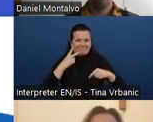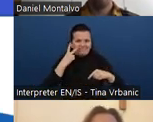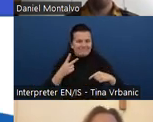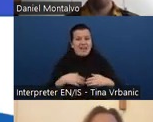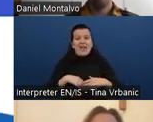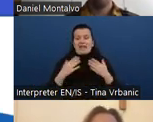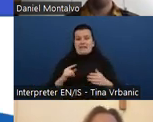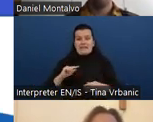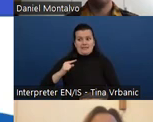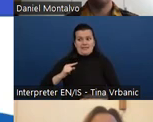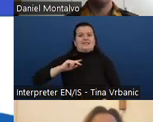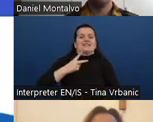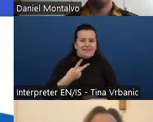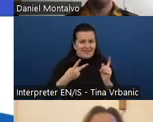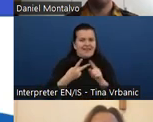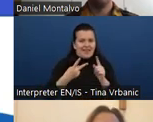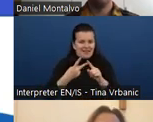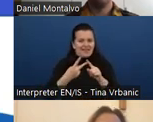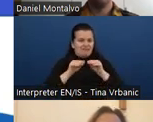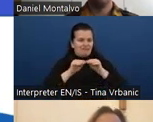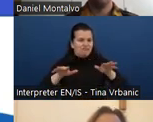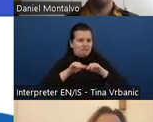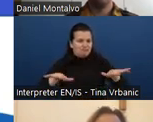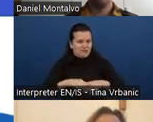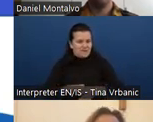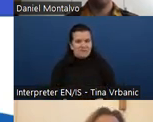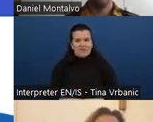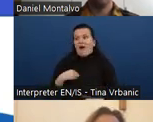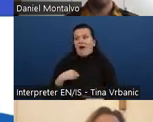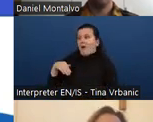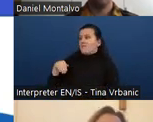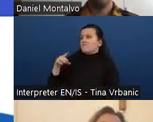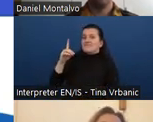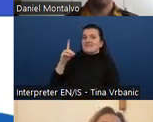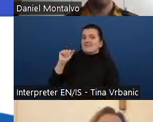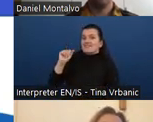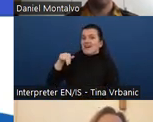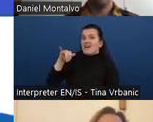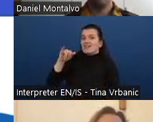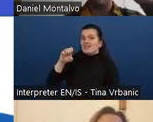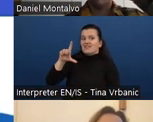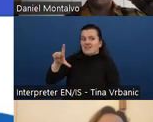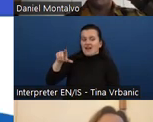And today we have the pleasure to welcoming Daniel Montalvo from W3C.